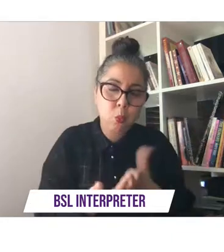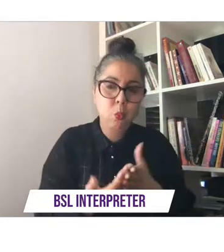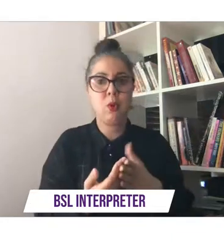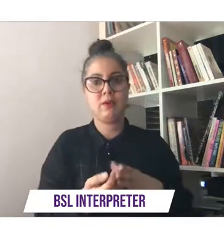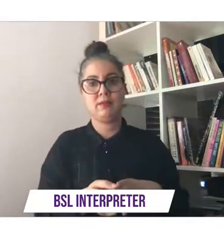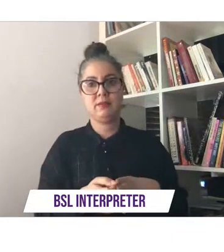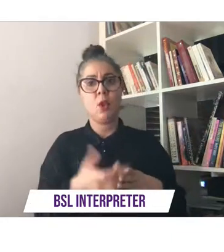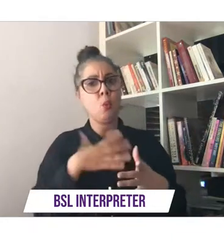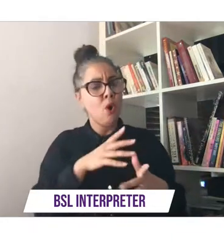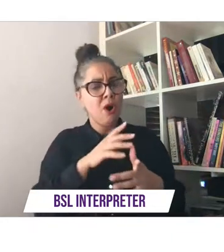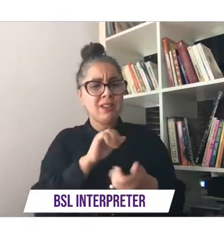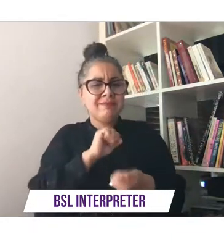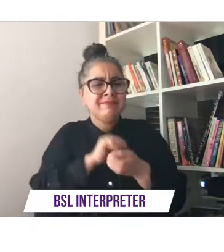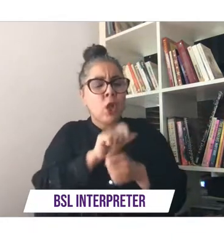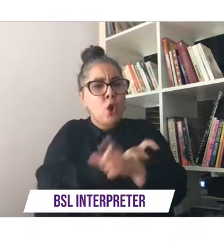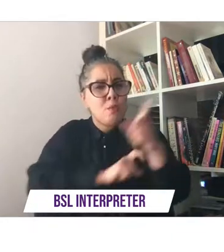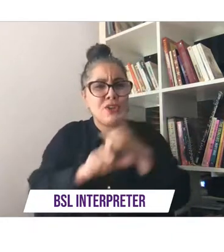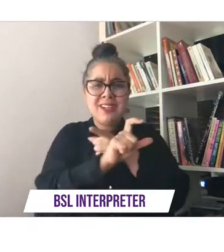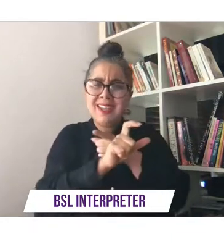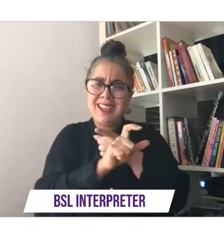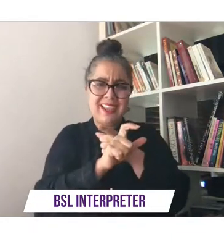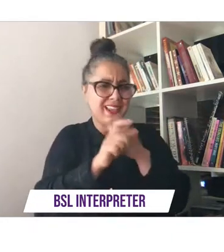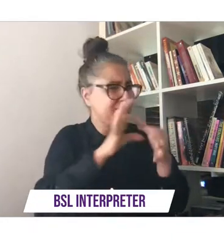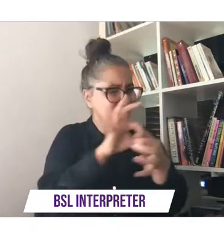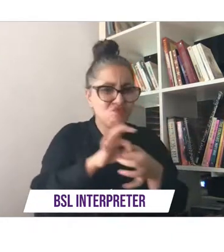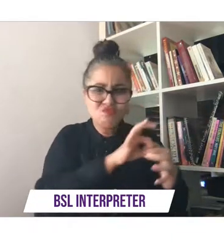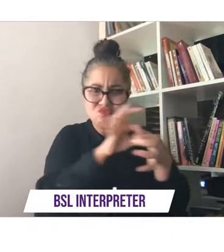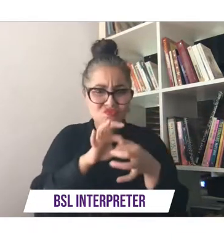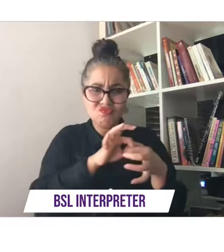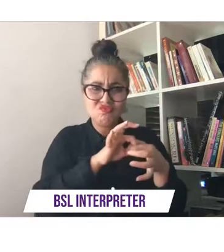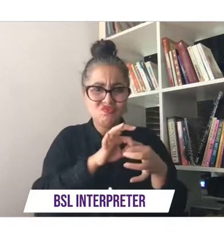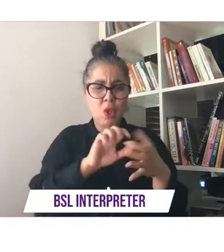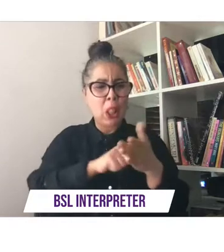and anything else that might hit us and i think we can agree cmc has managed to do that